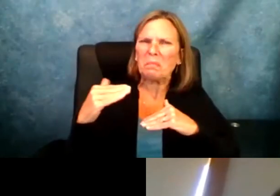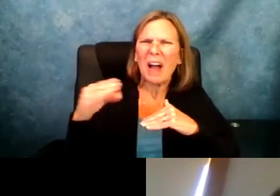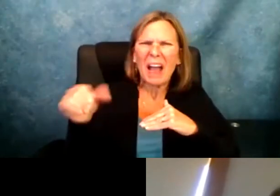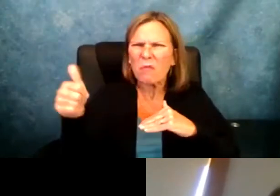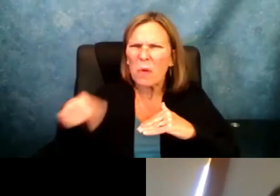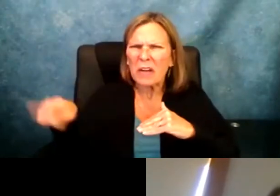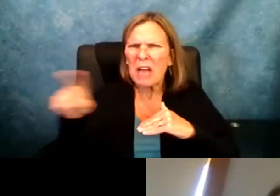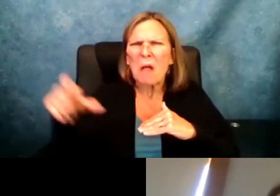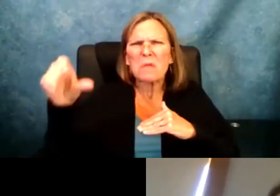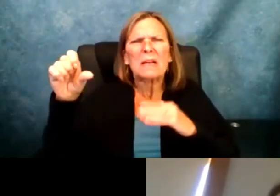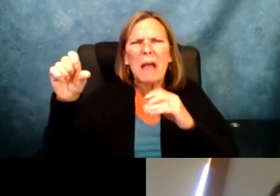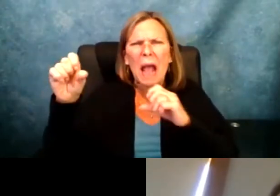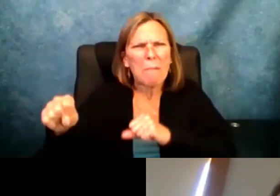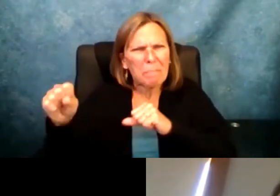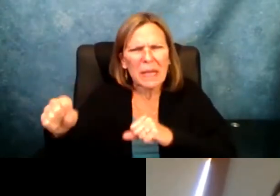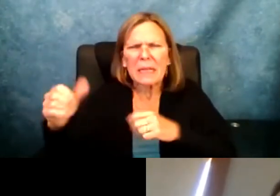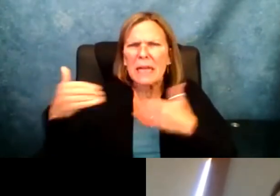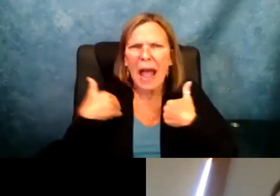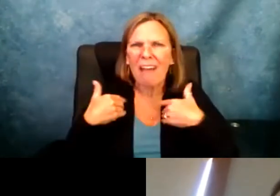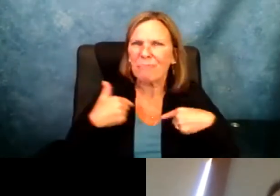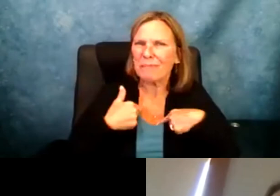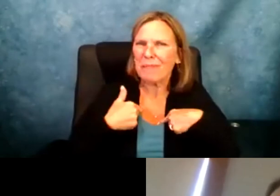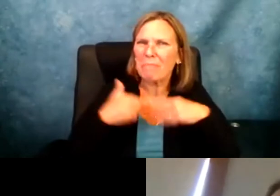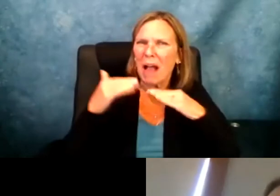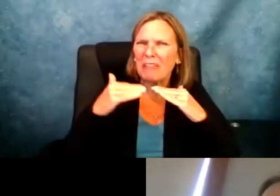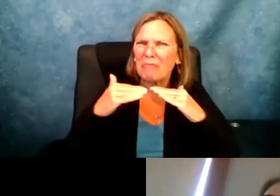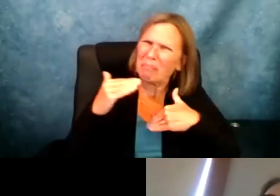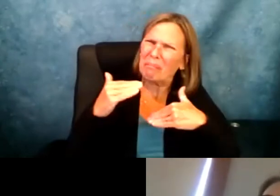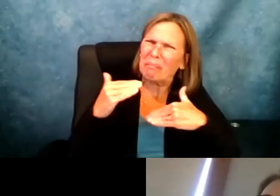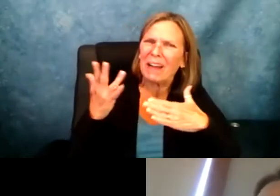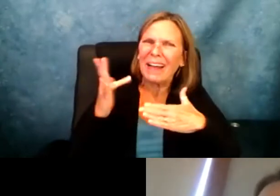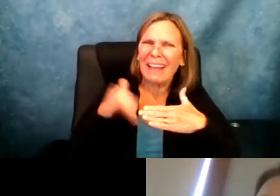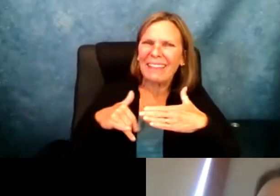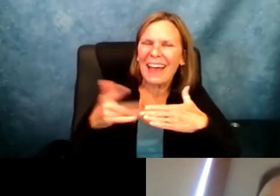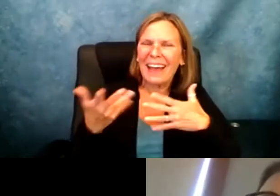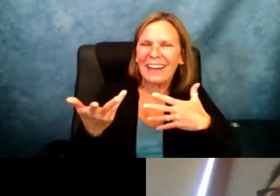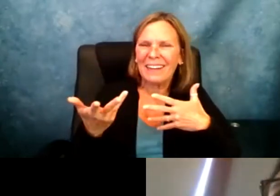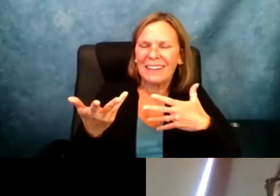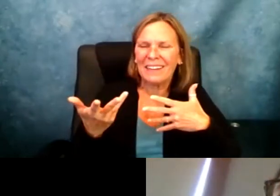condoscendingly and like you are inherently not as able as everybody else when in